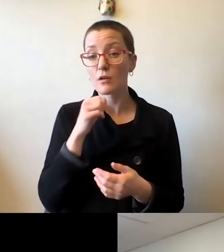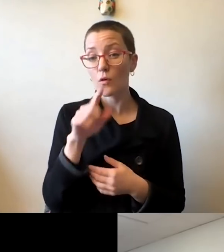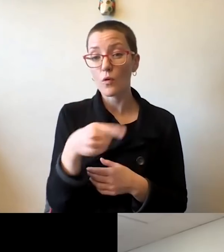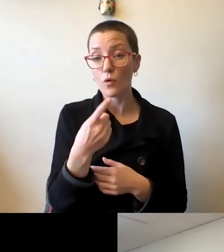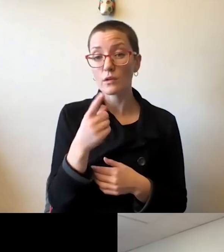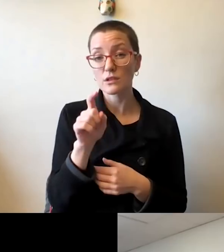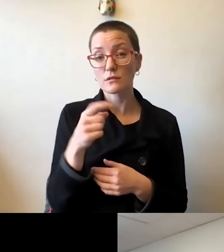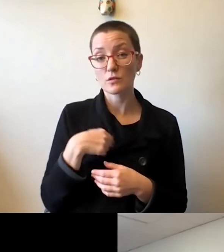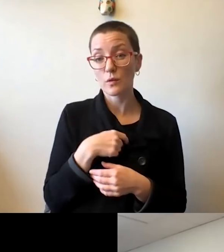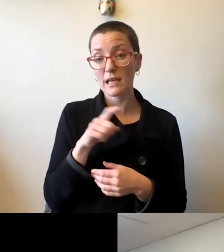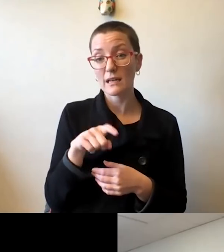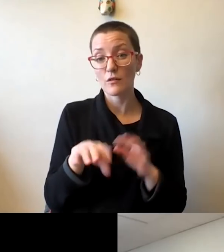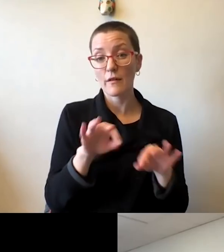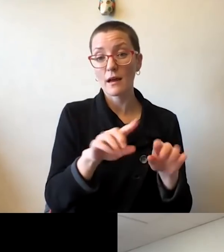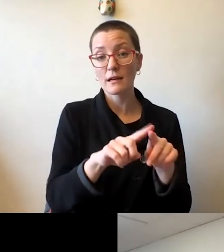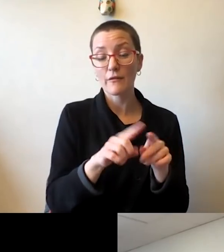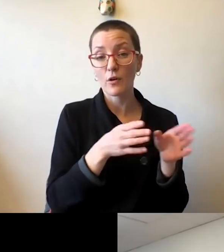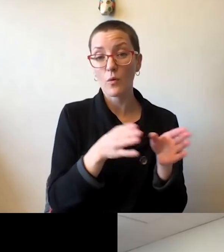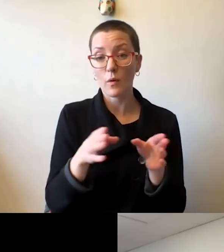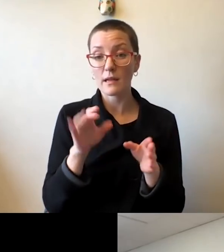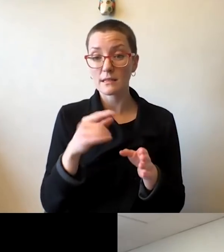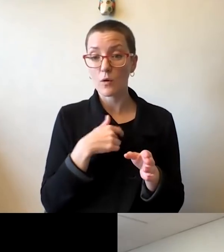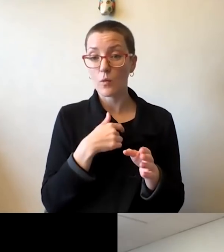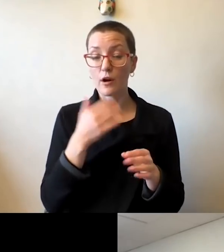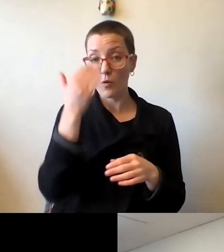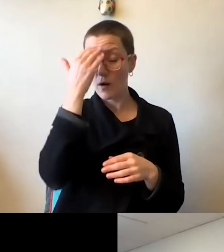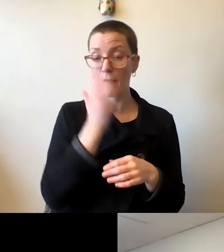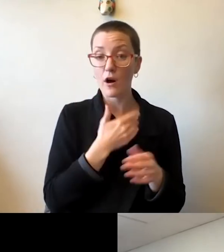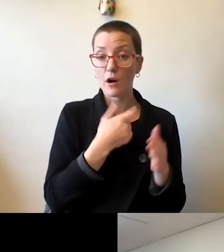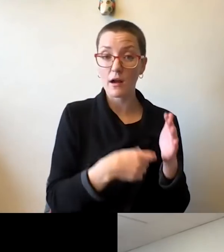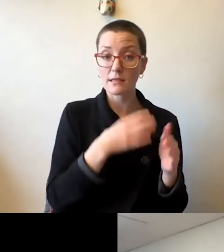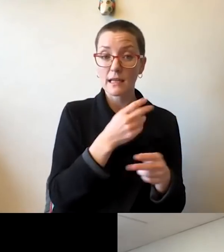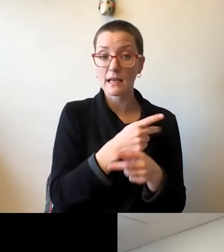in which we mind our costs and keep them as low as possible.